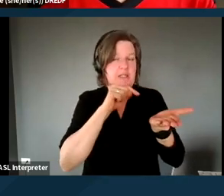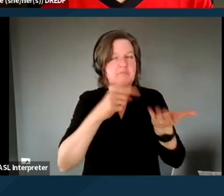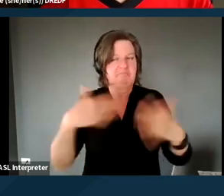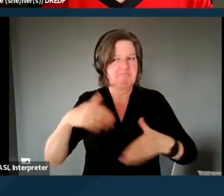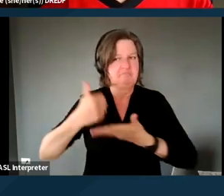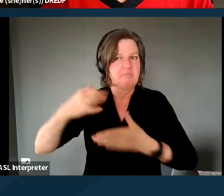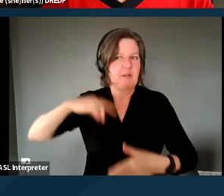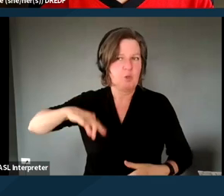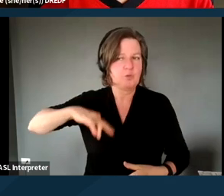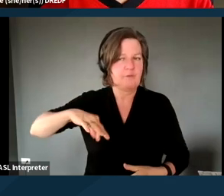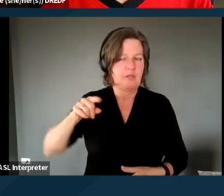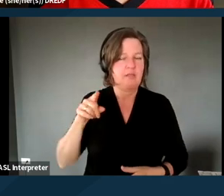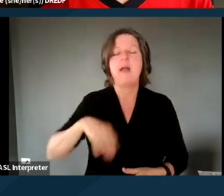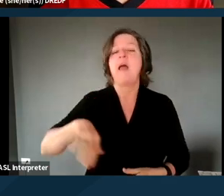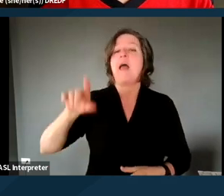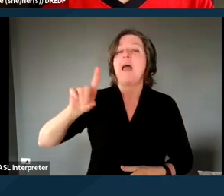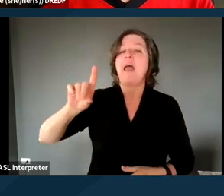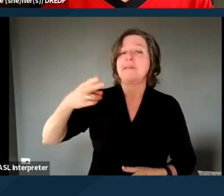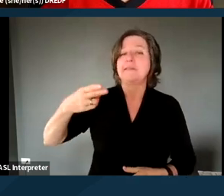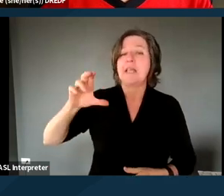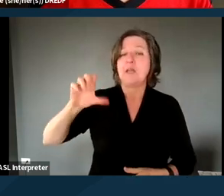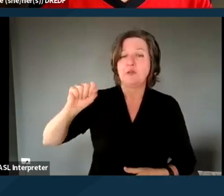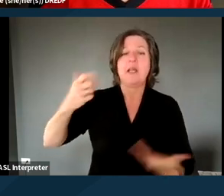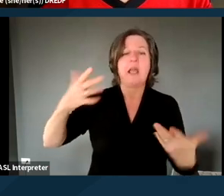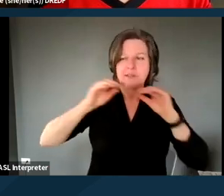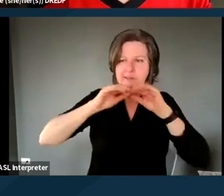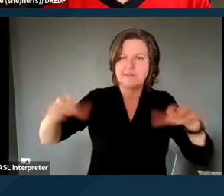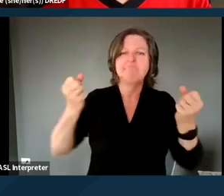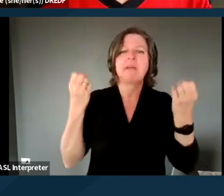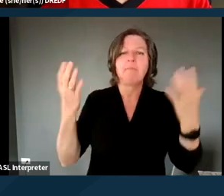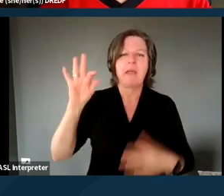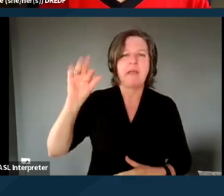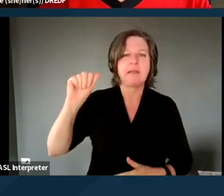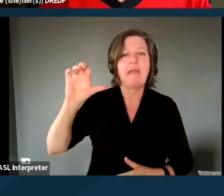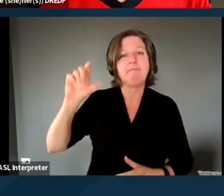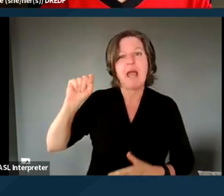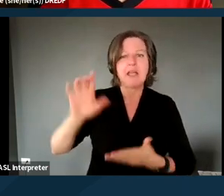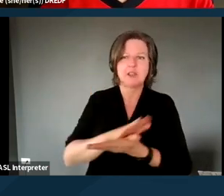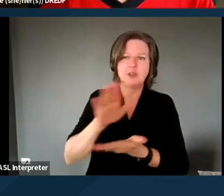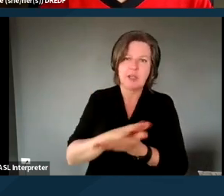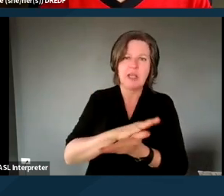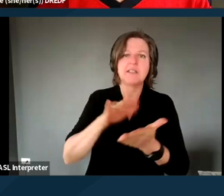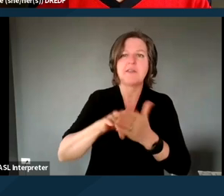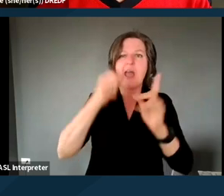and the DHCS has put out a number of fact sheets that provide more details on both of these services.